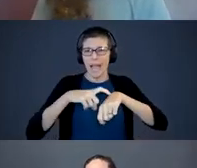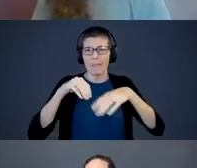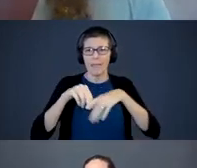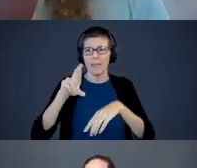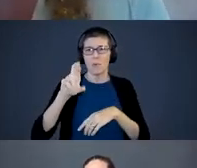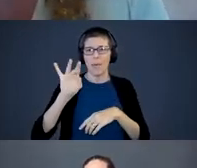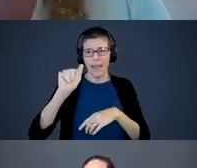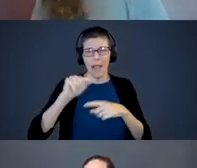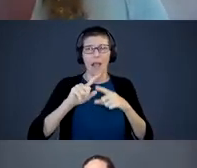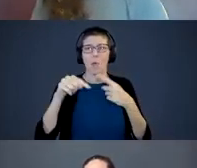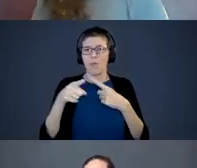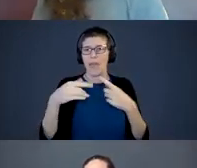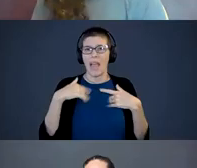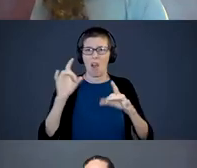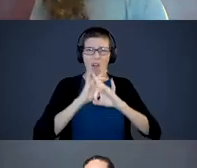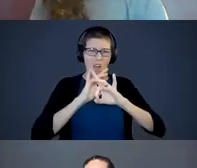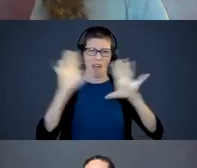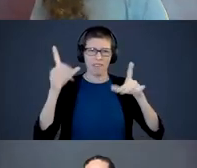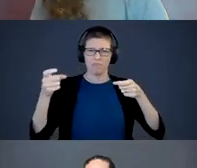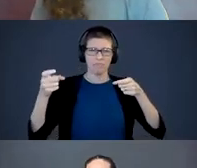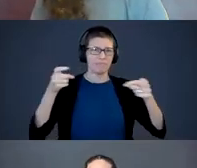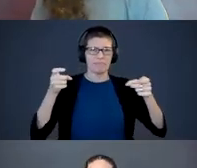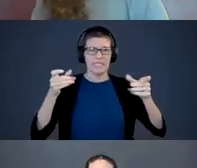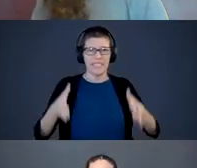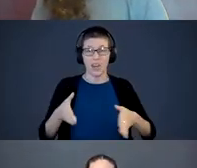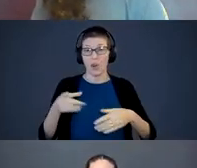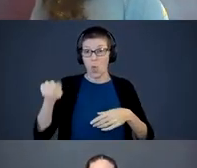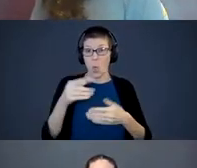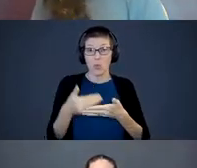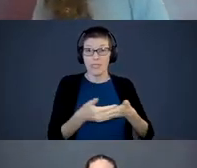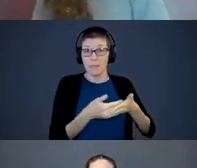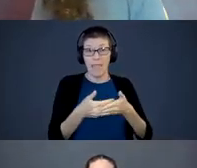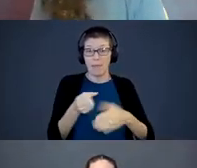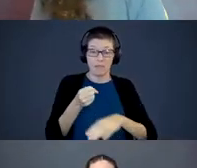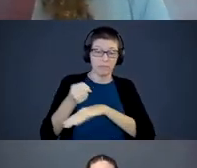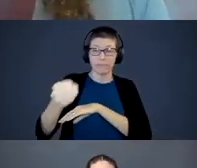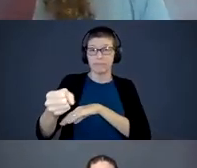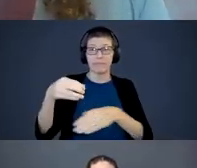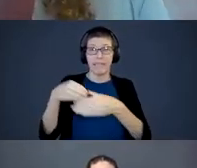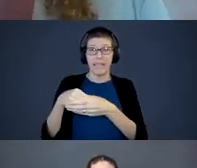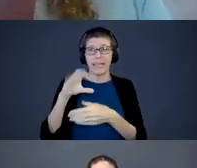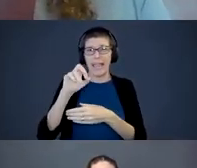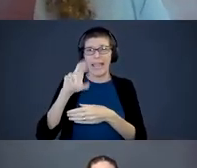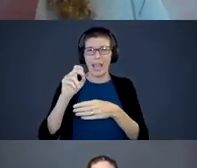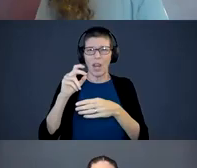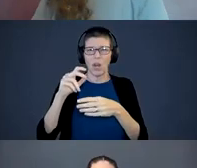they had a horrible dictator. These babies were kept in care facilities like orphanages. These